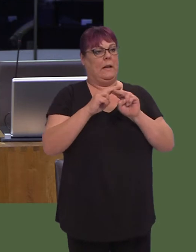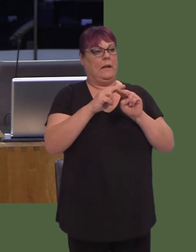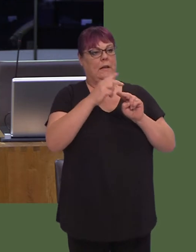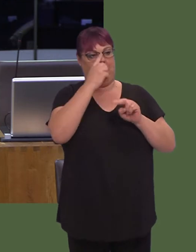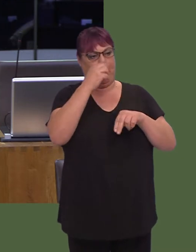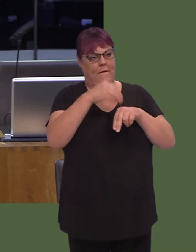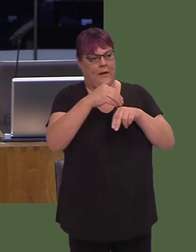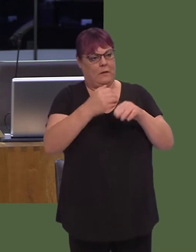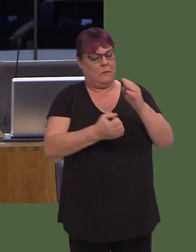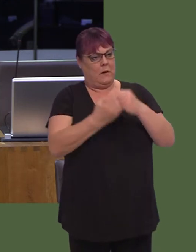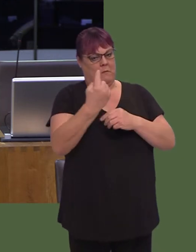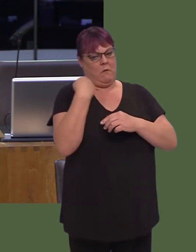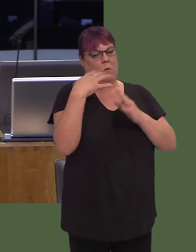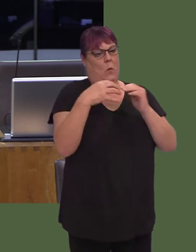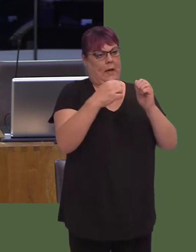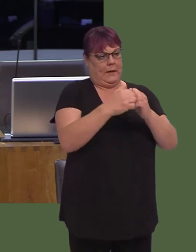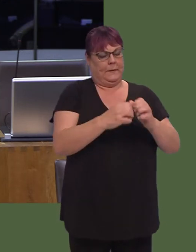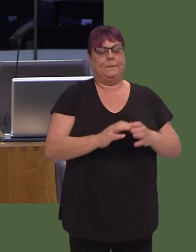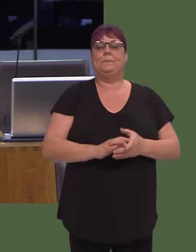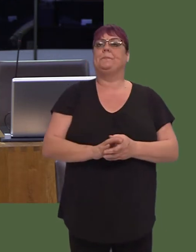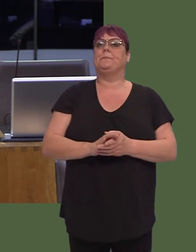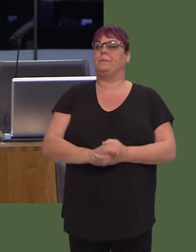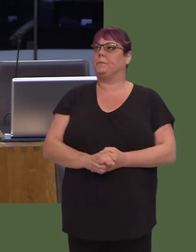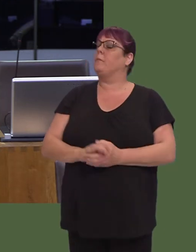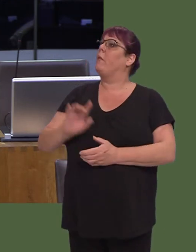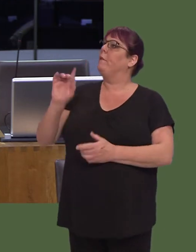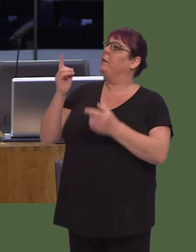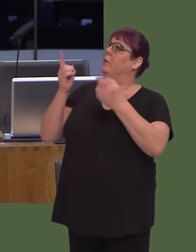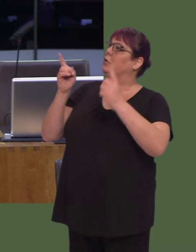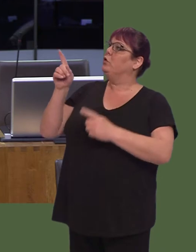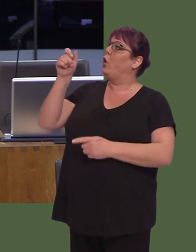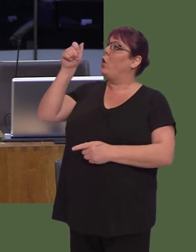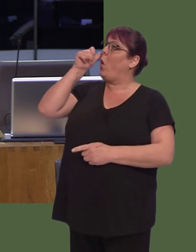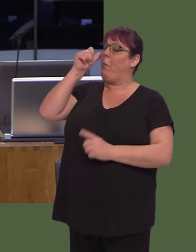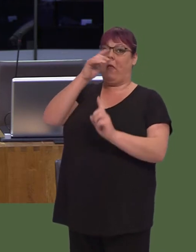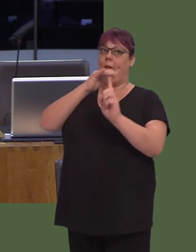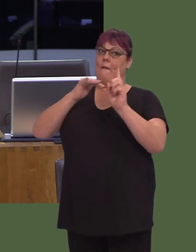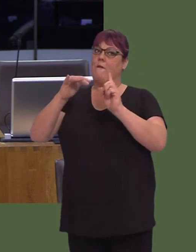the weekend. Now, First Minister, you will be well aware of the environmental effects of wood burning.